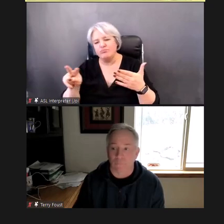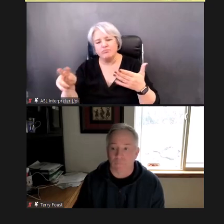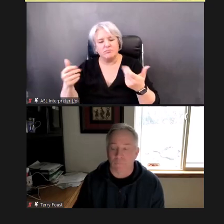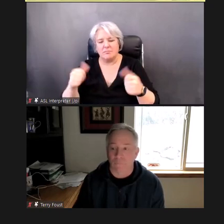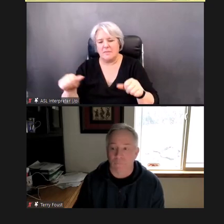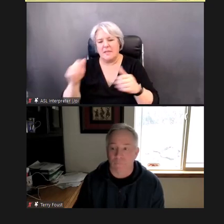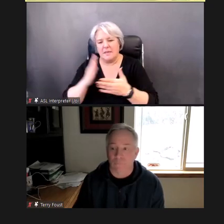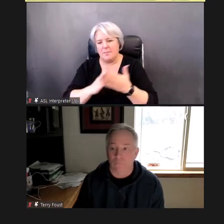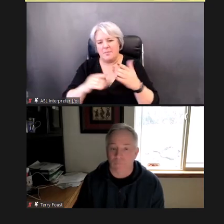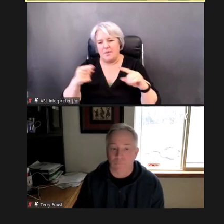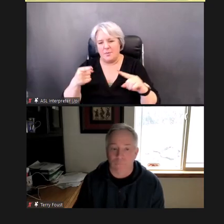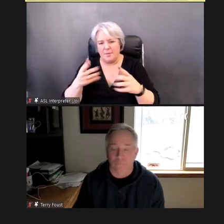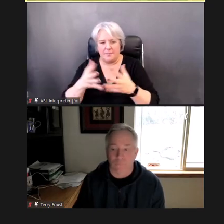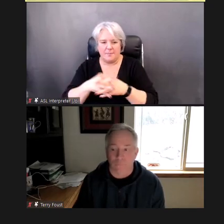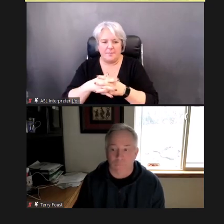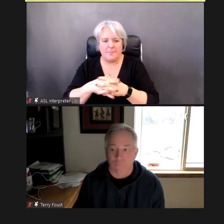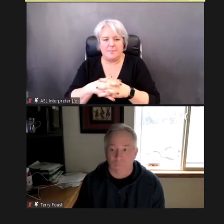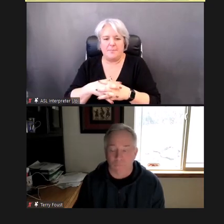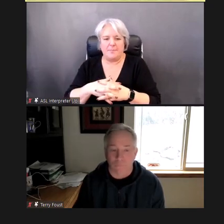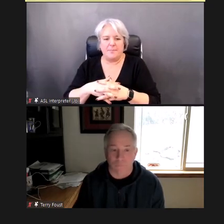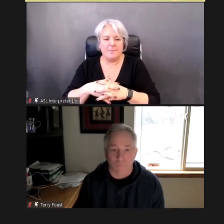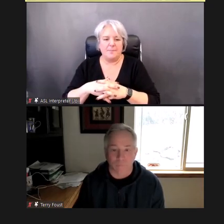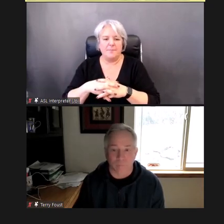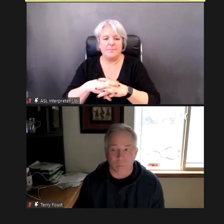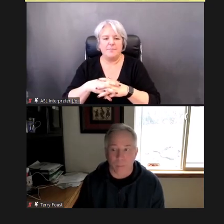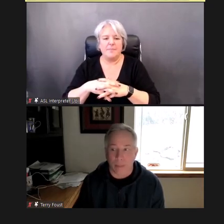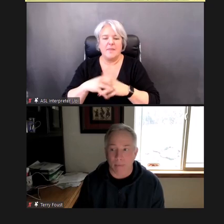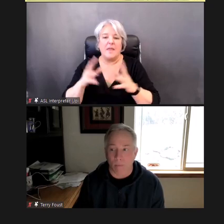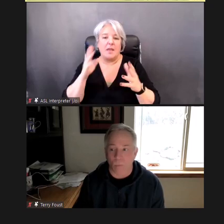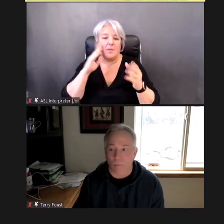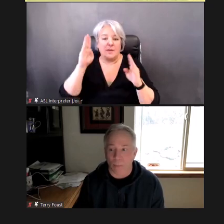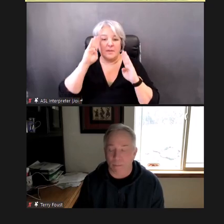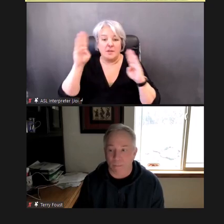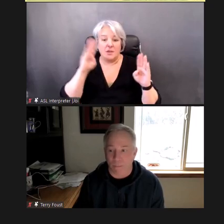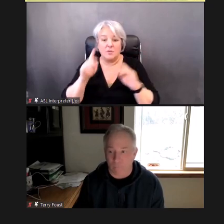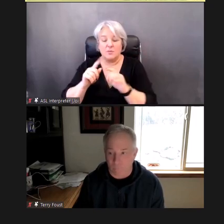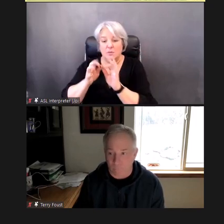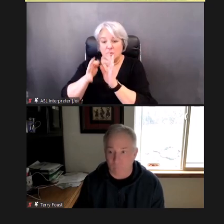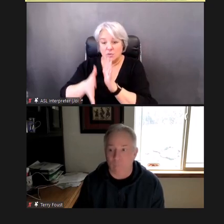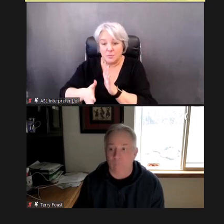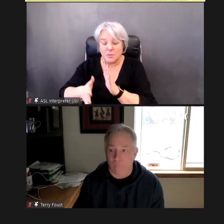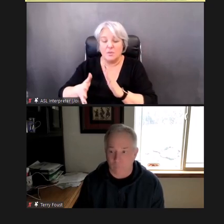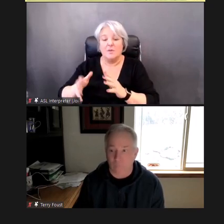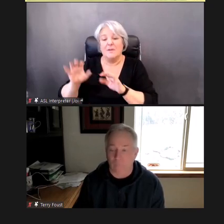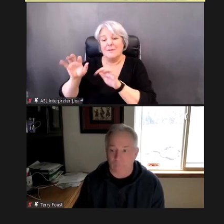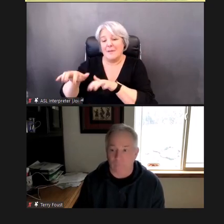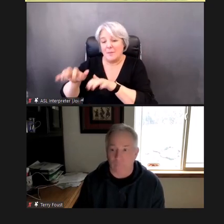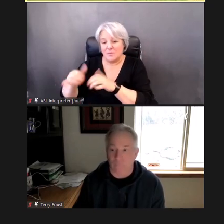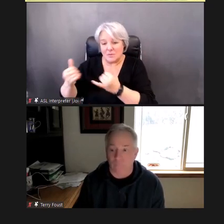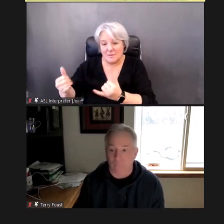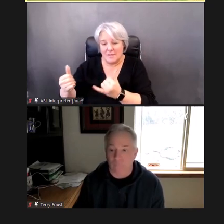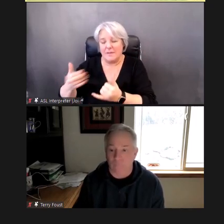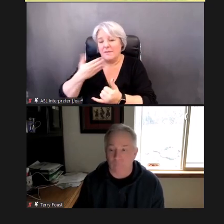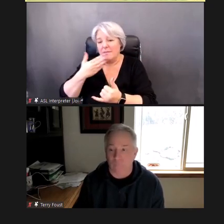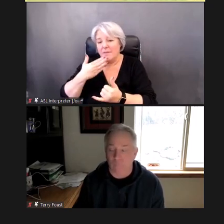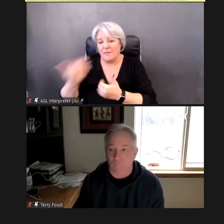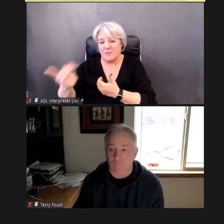DR. I want to give a shoutout to our Interpreters and our Captioner today, thank you for helping make this as accessible as